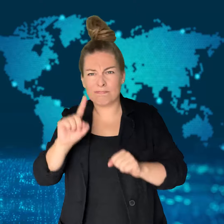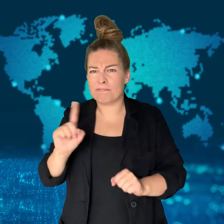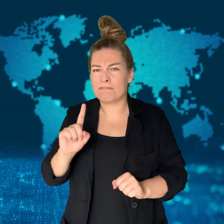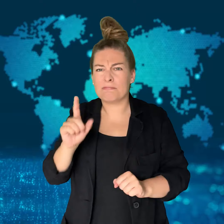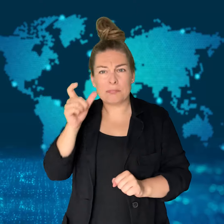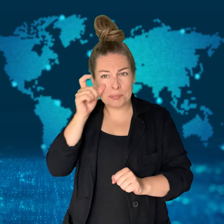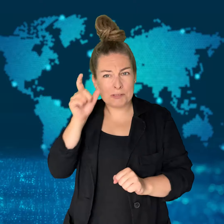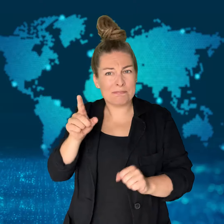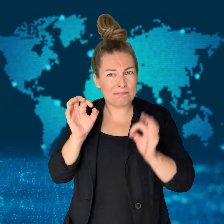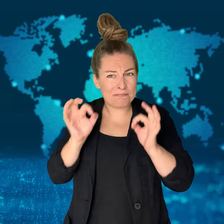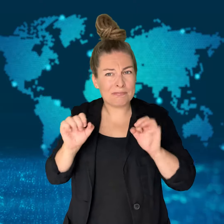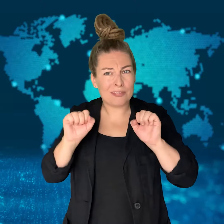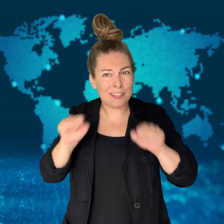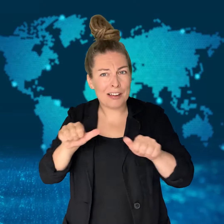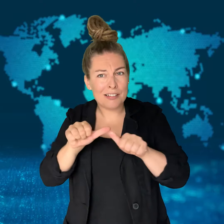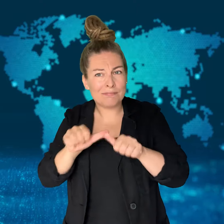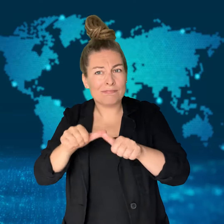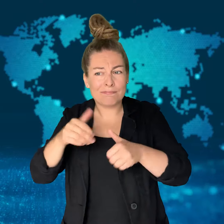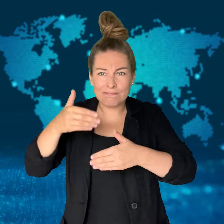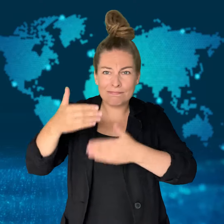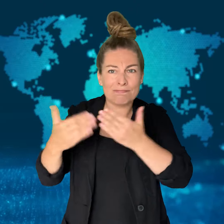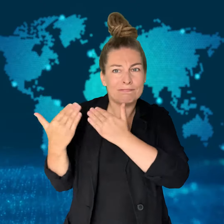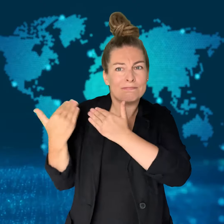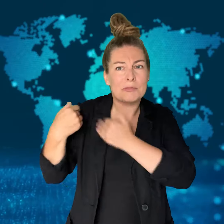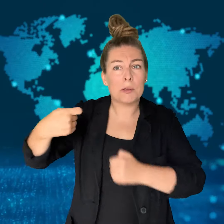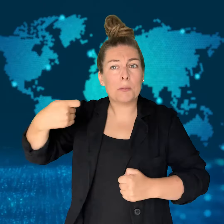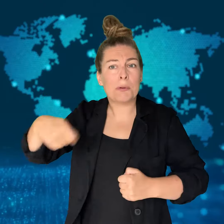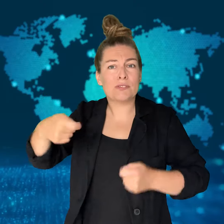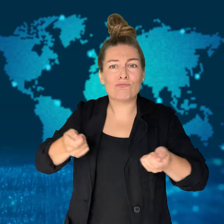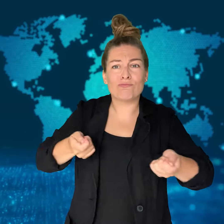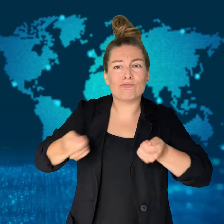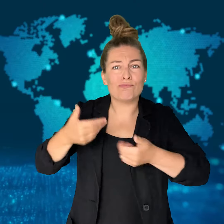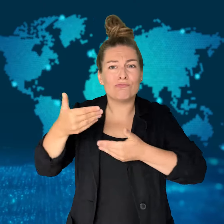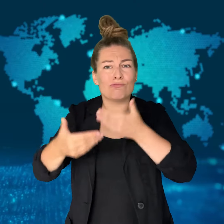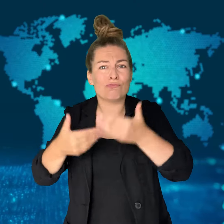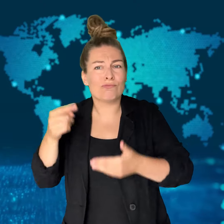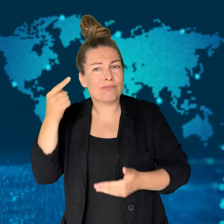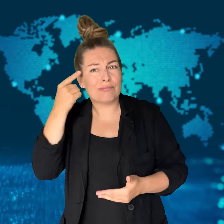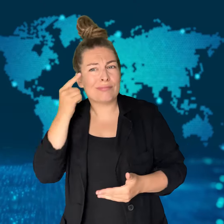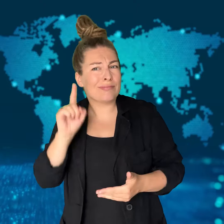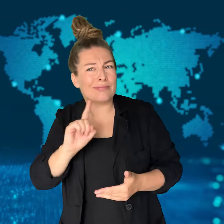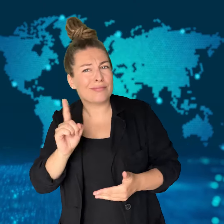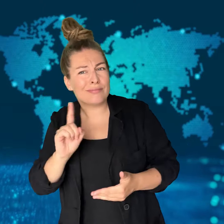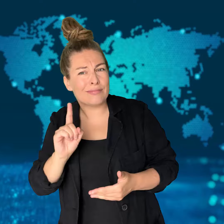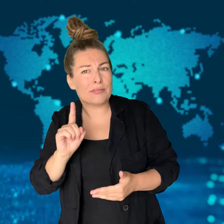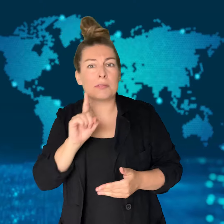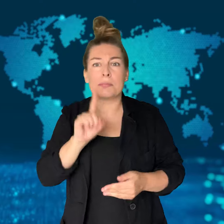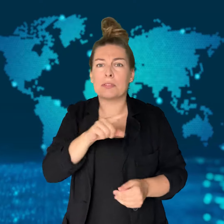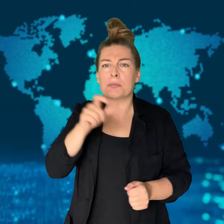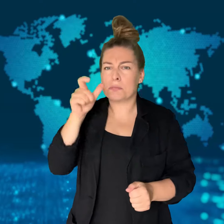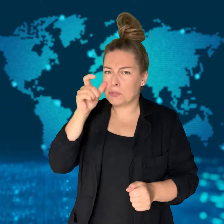but he seemed to be committed to continuing as